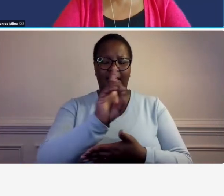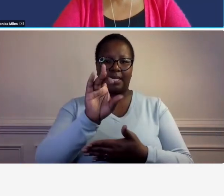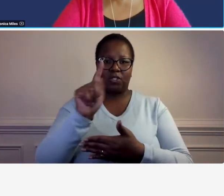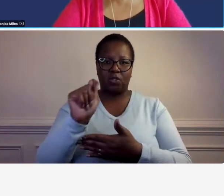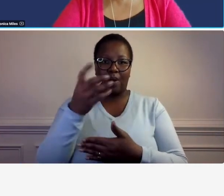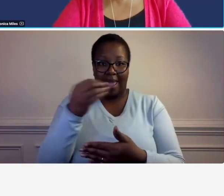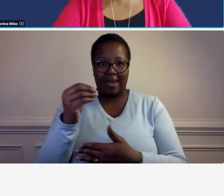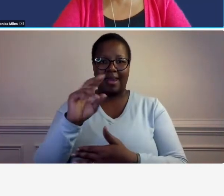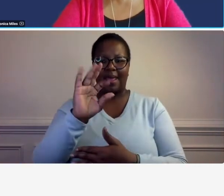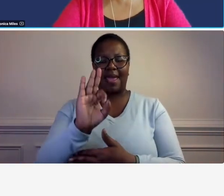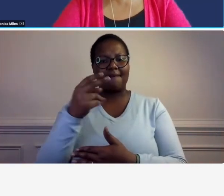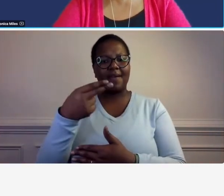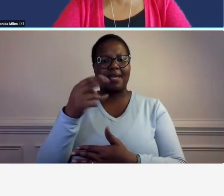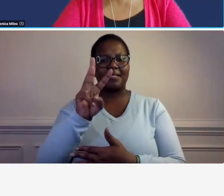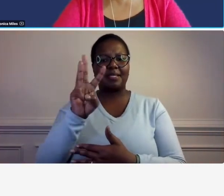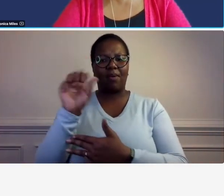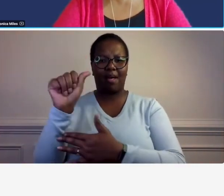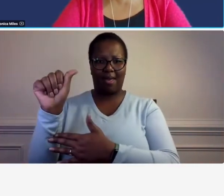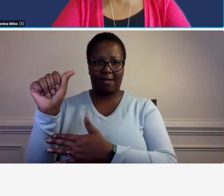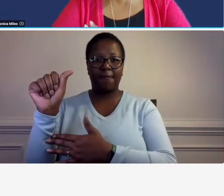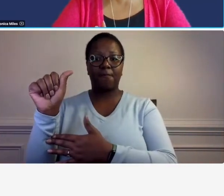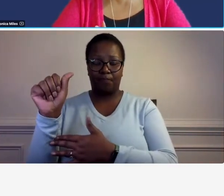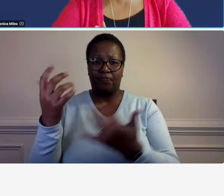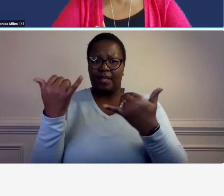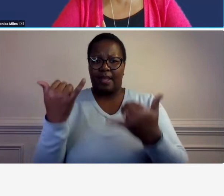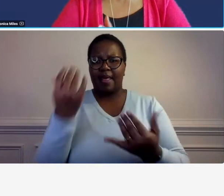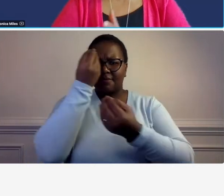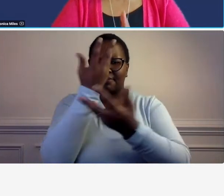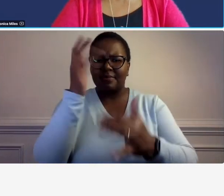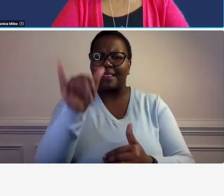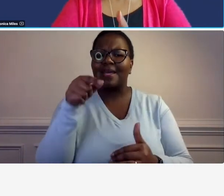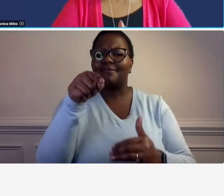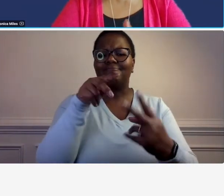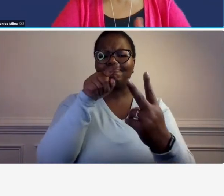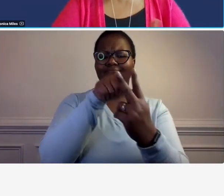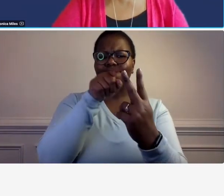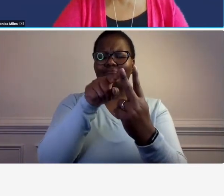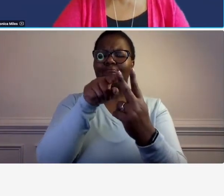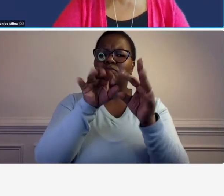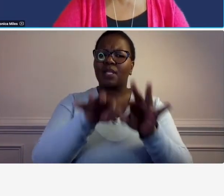um i want to bring this up because i as as as one of the people who works with katherine and the